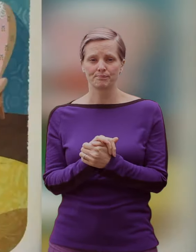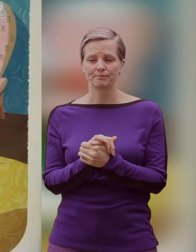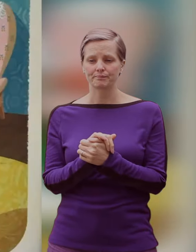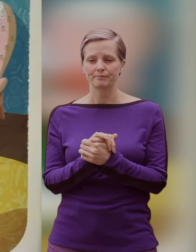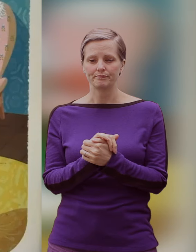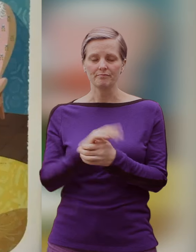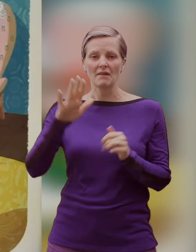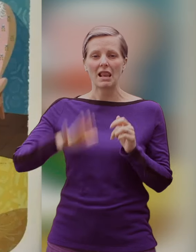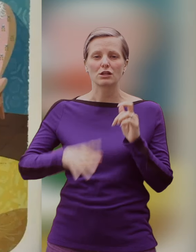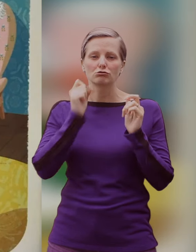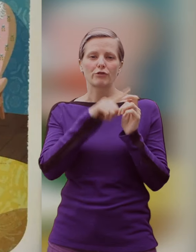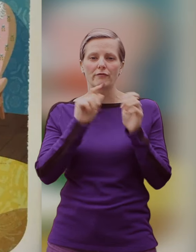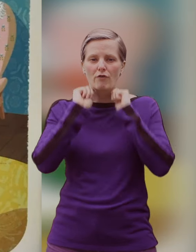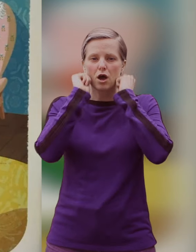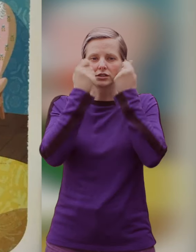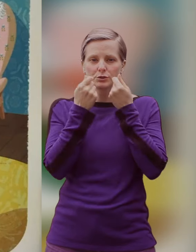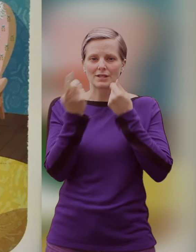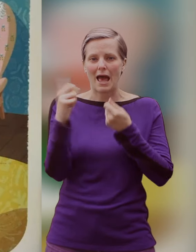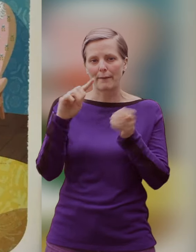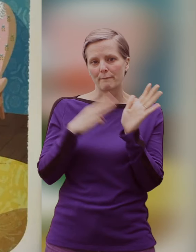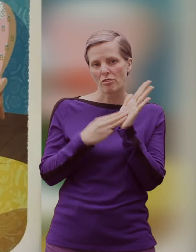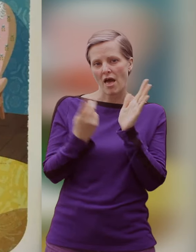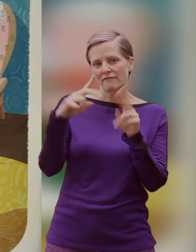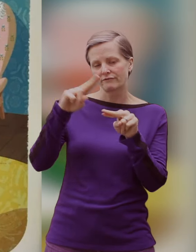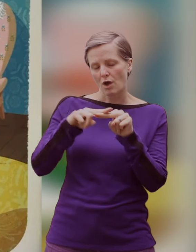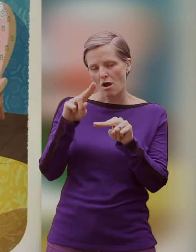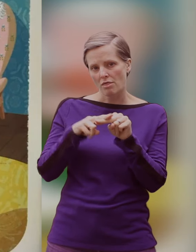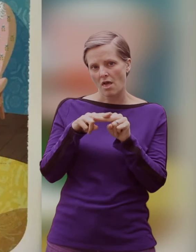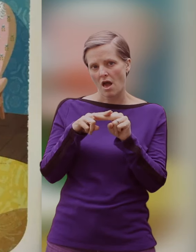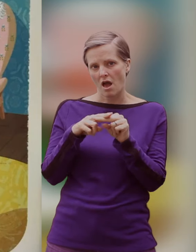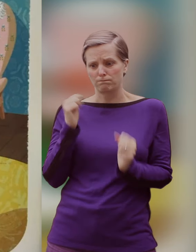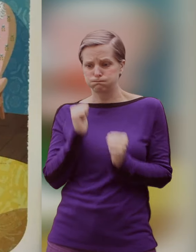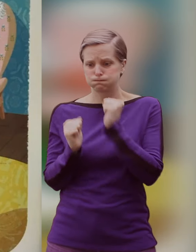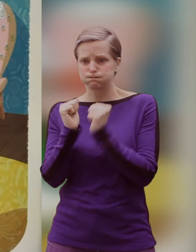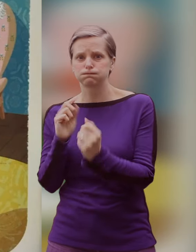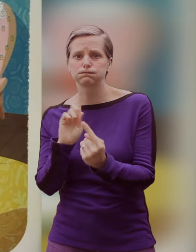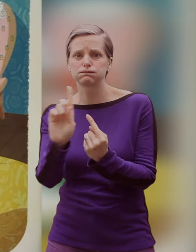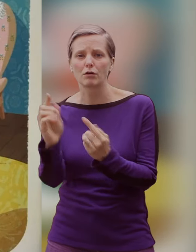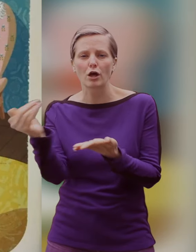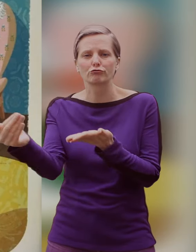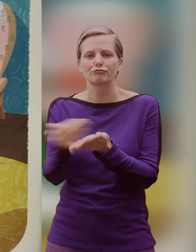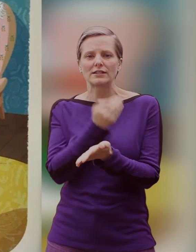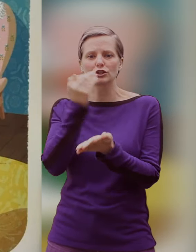Little Red Riding Hood and her mother and father rushed to rescue grandmother.